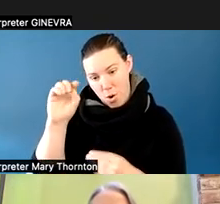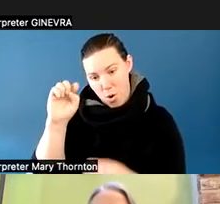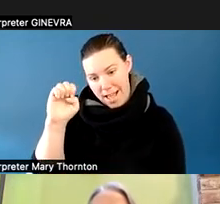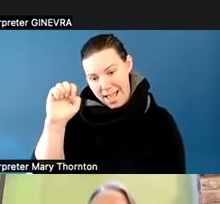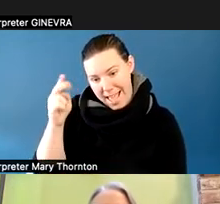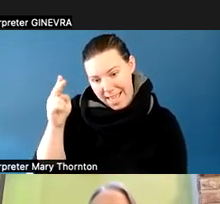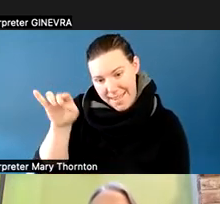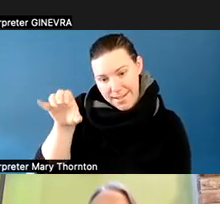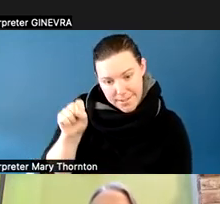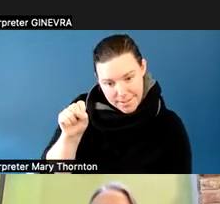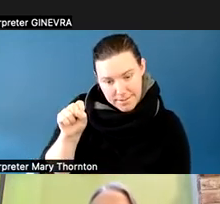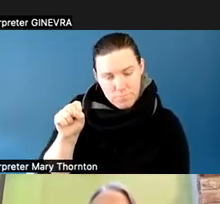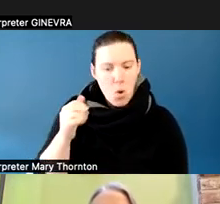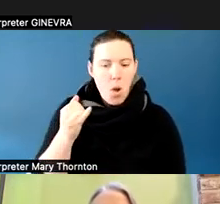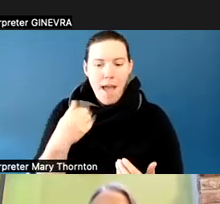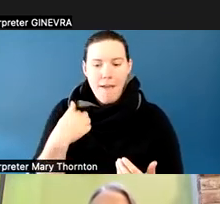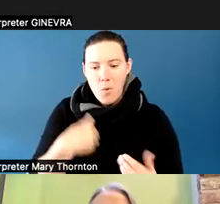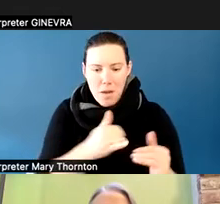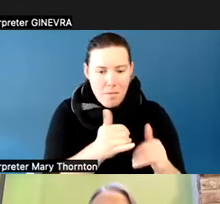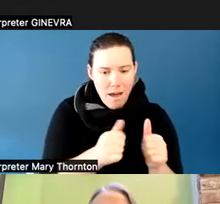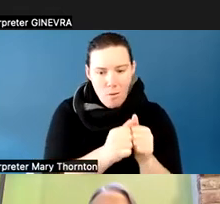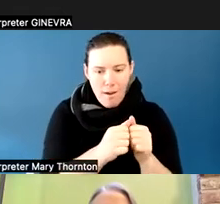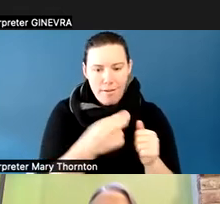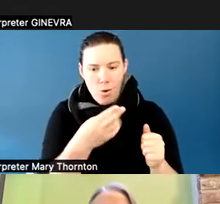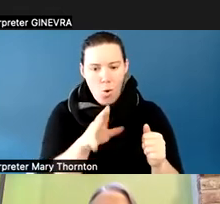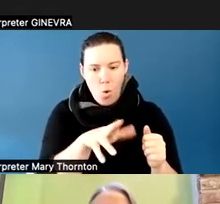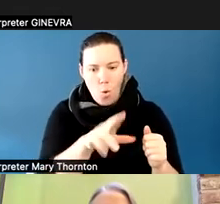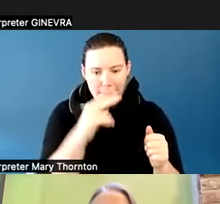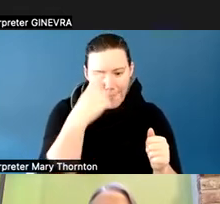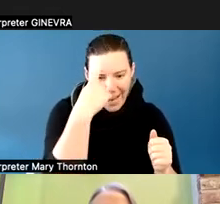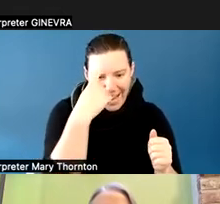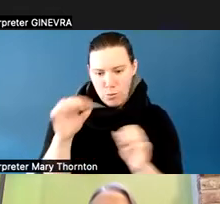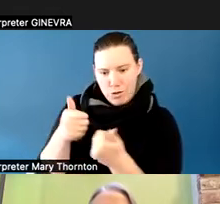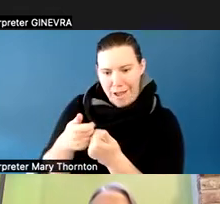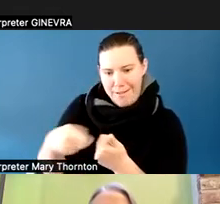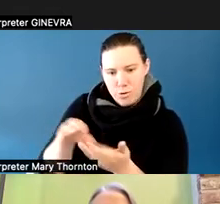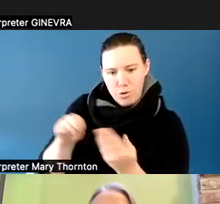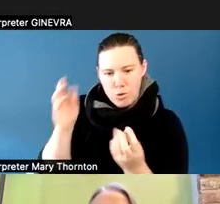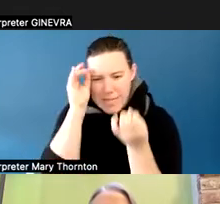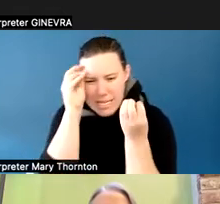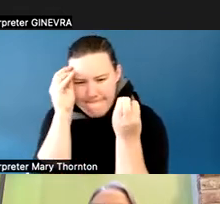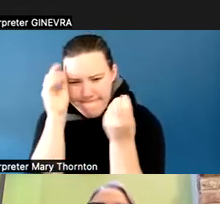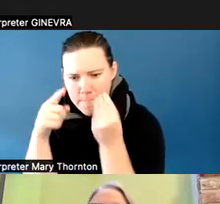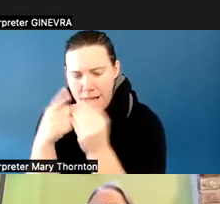of doing that. And really challenge them to think hard about that. So I don't know if we were doing that, at this particular moment, but those